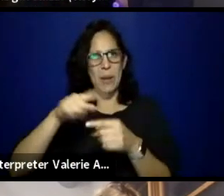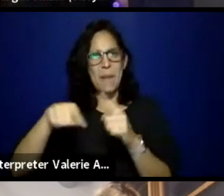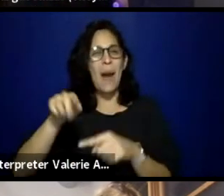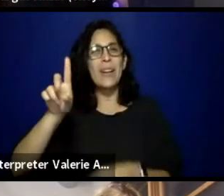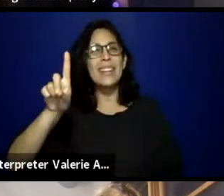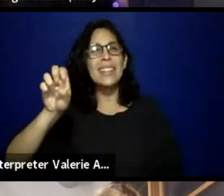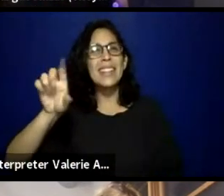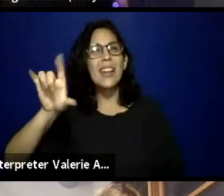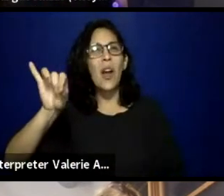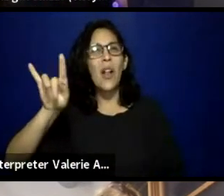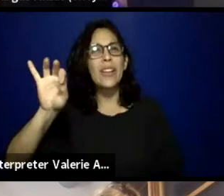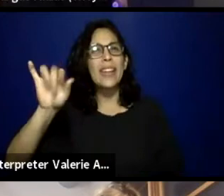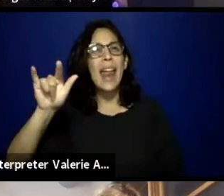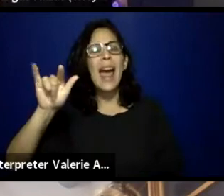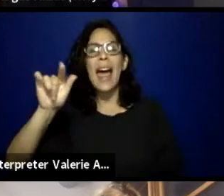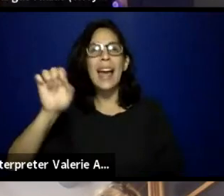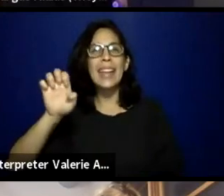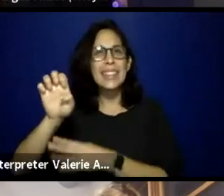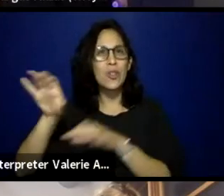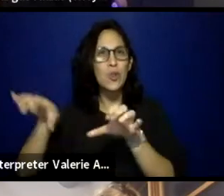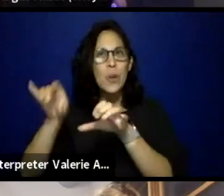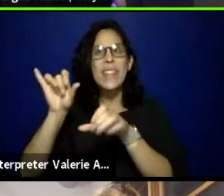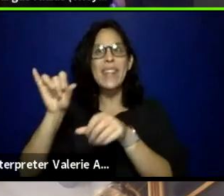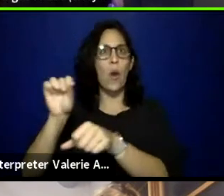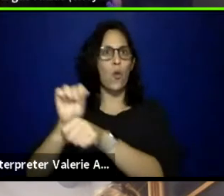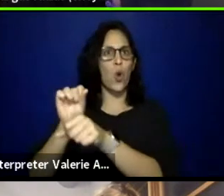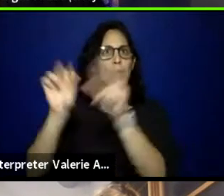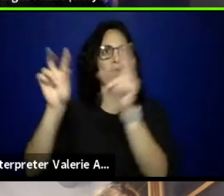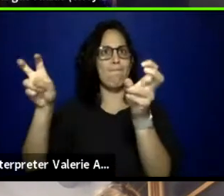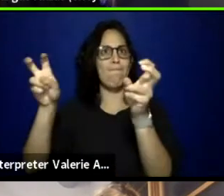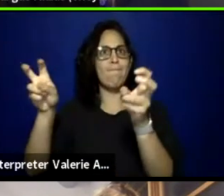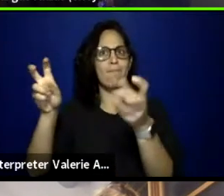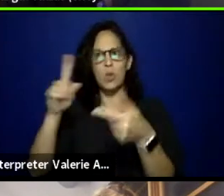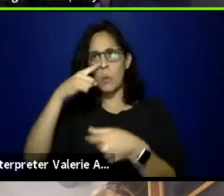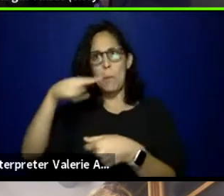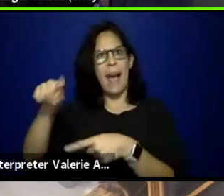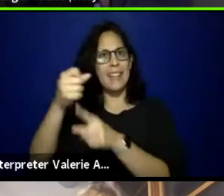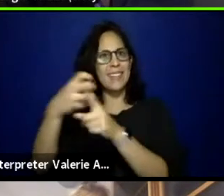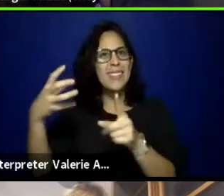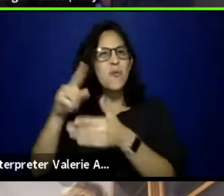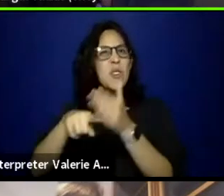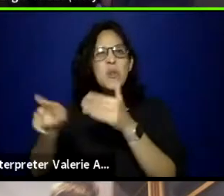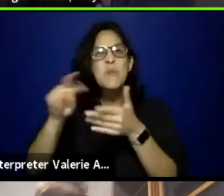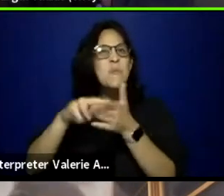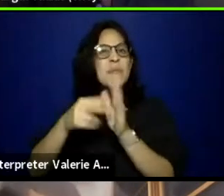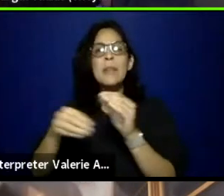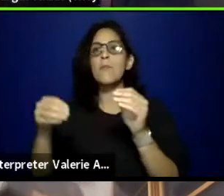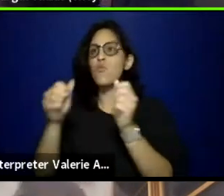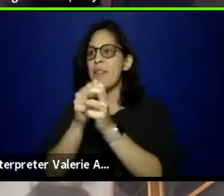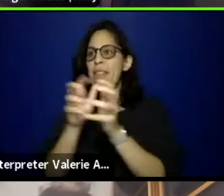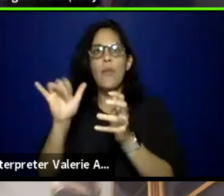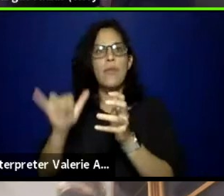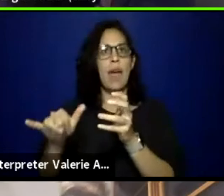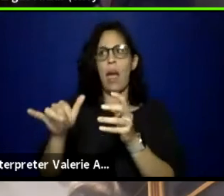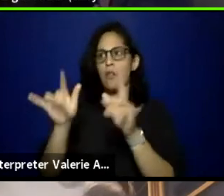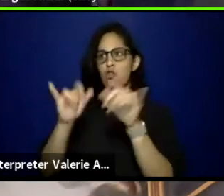So go ahead, go do your thing. Yeah, so in regards, I'm sorry, I'm just over the term,